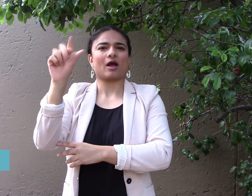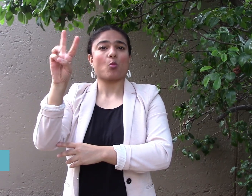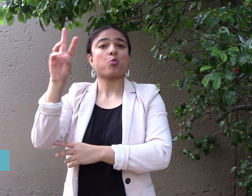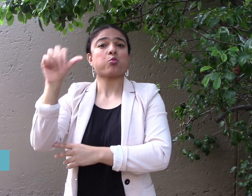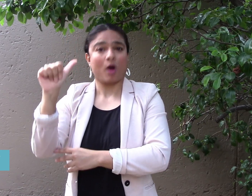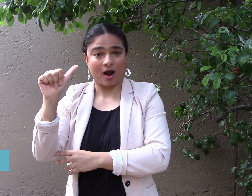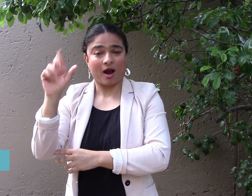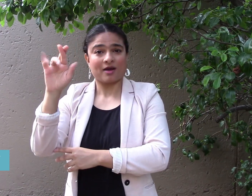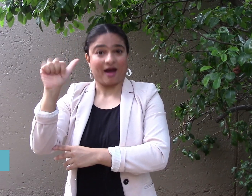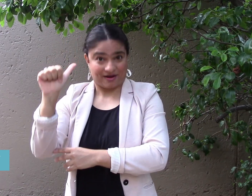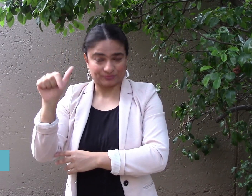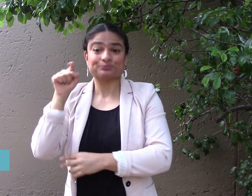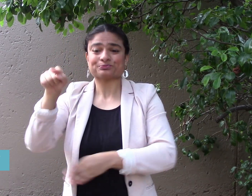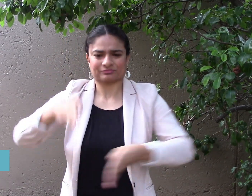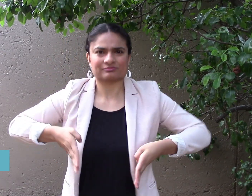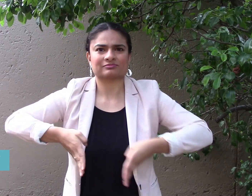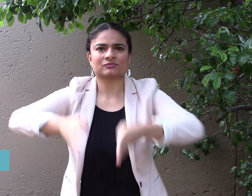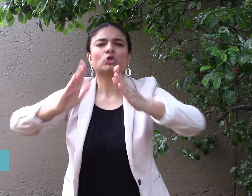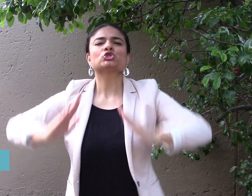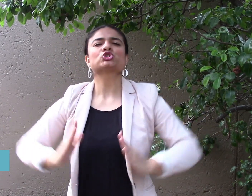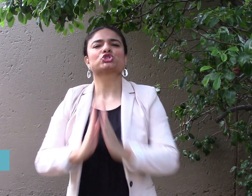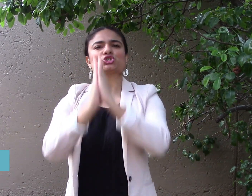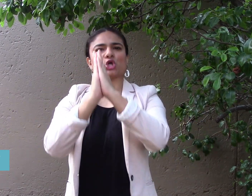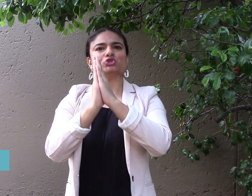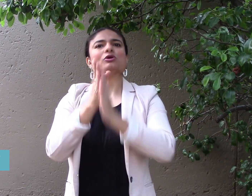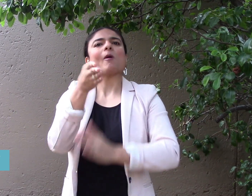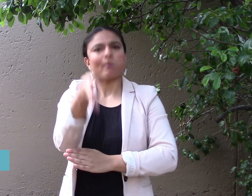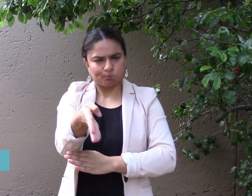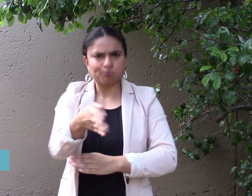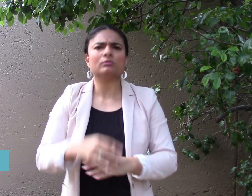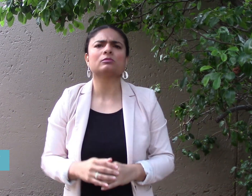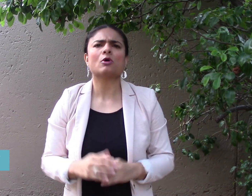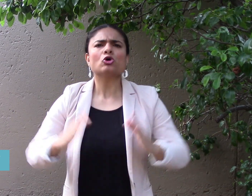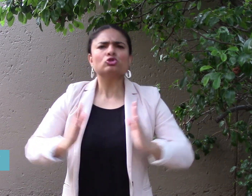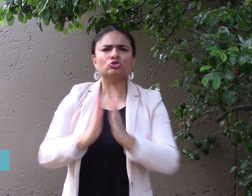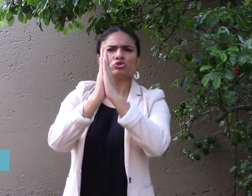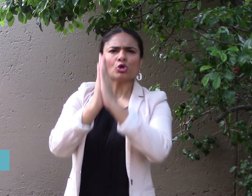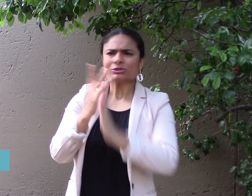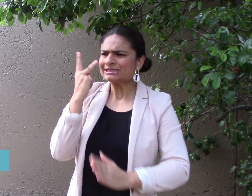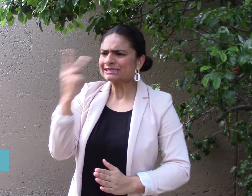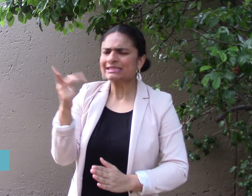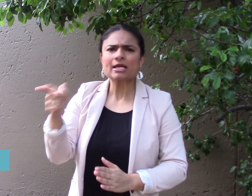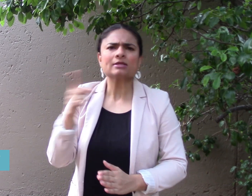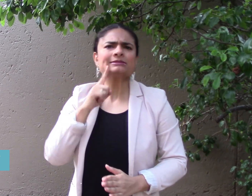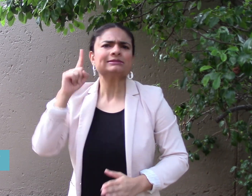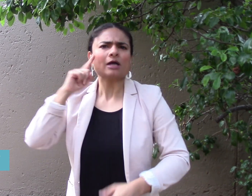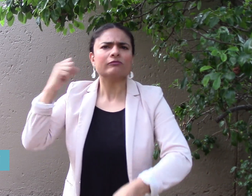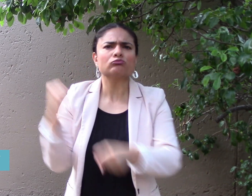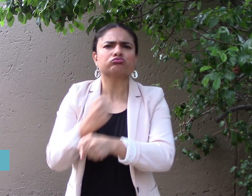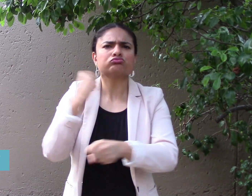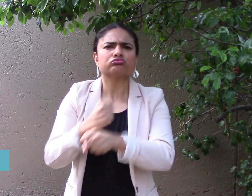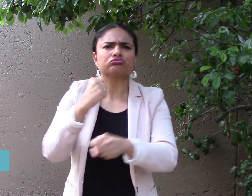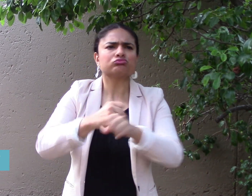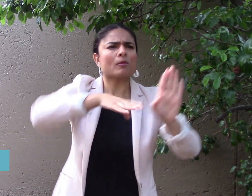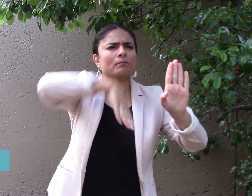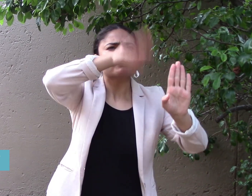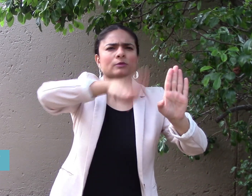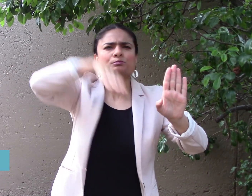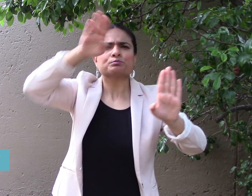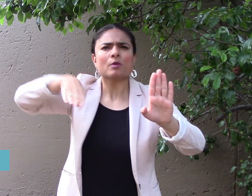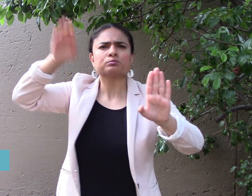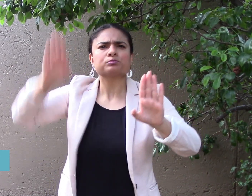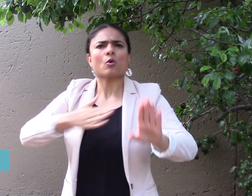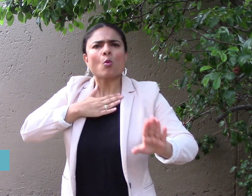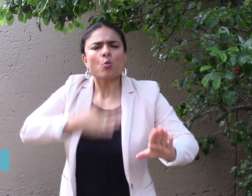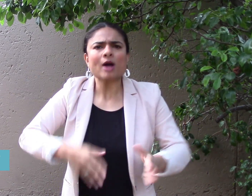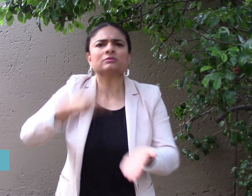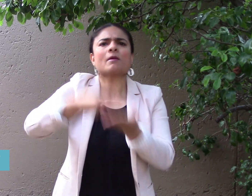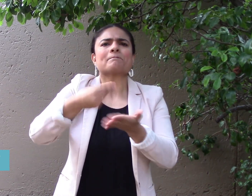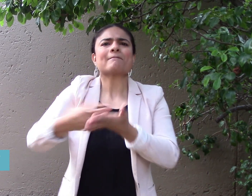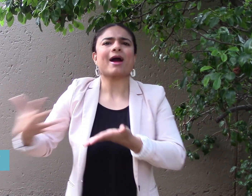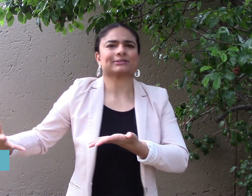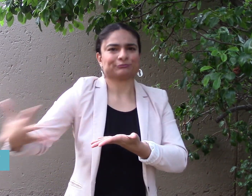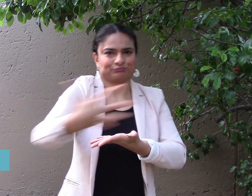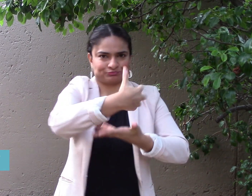The church recognized his painting skills and his need to earn an income,